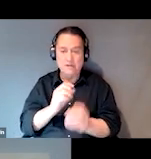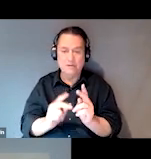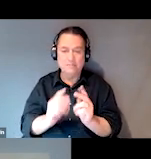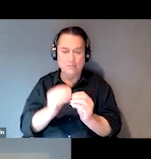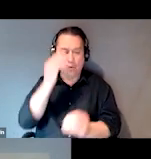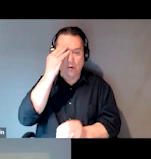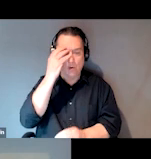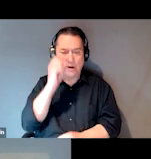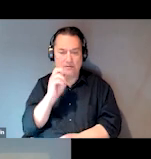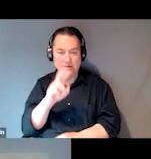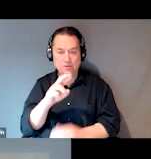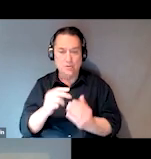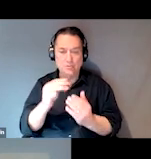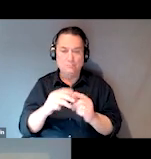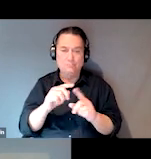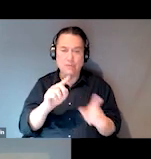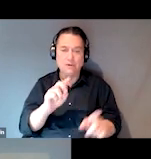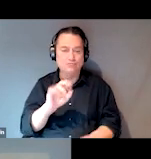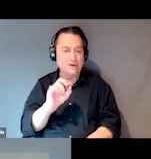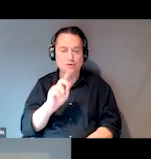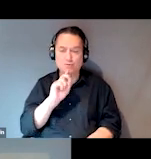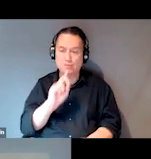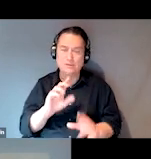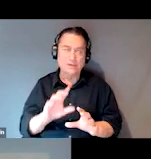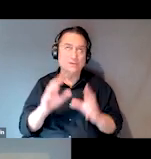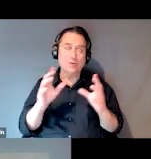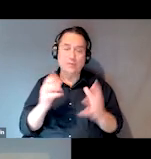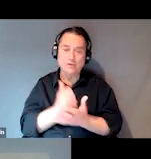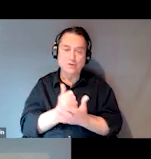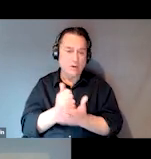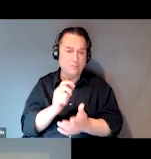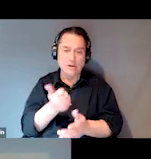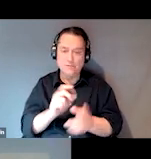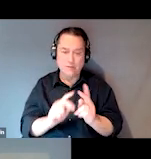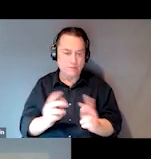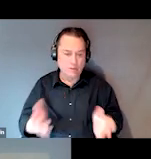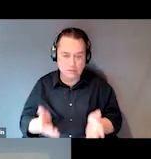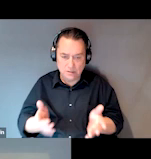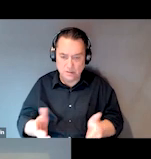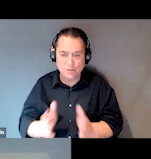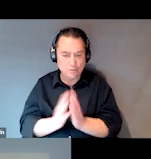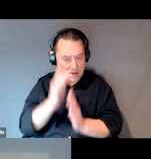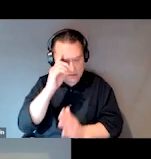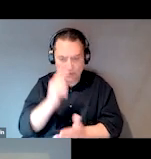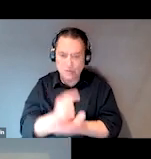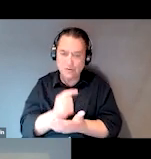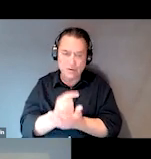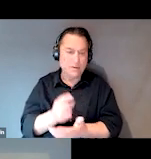But he really does a lot to help other people, encourage them, you know, to seek treatment, to keep their doctor's appointments and just